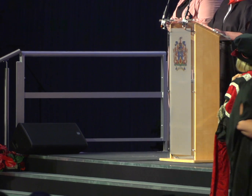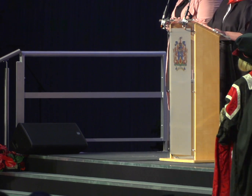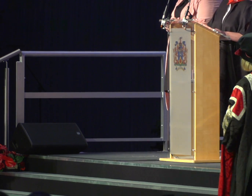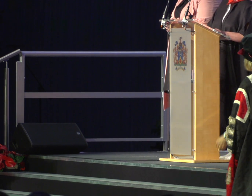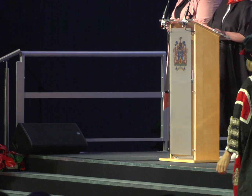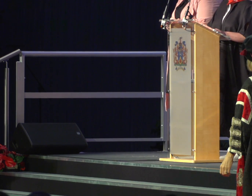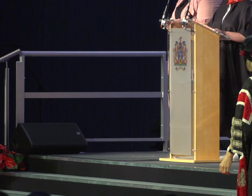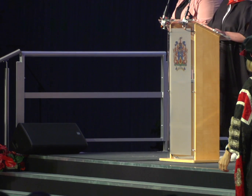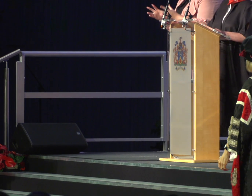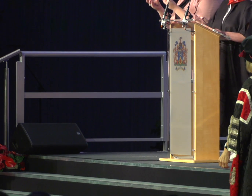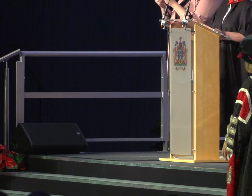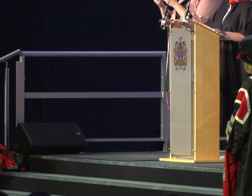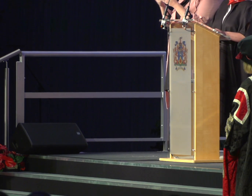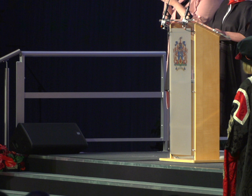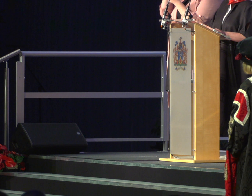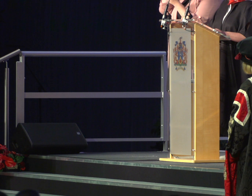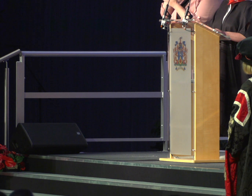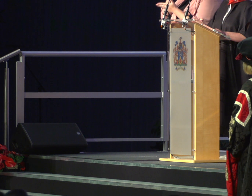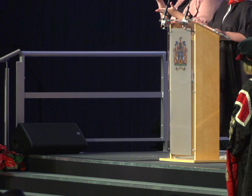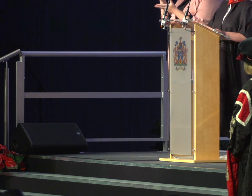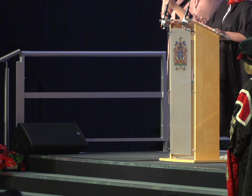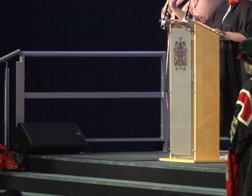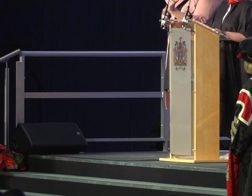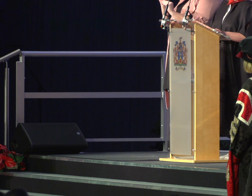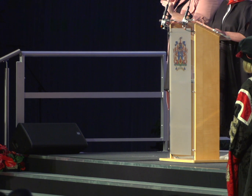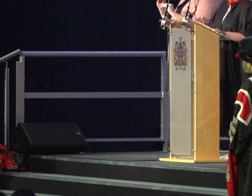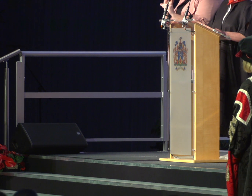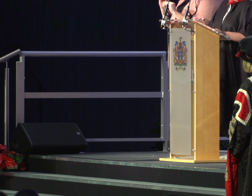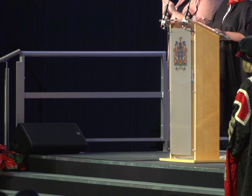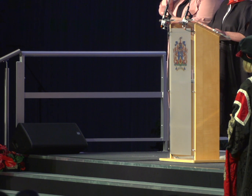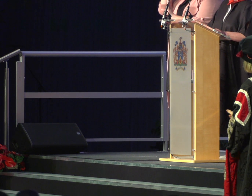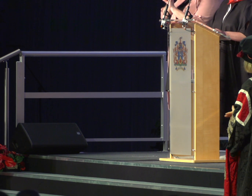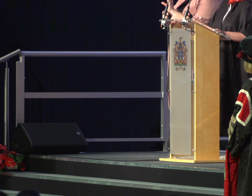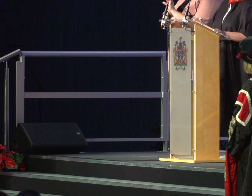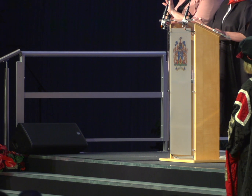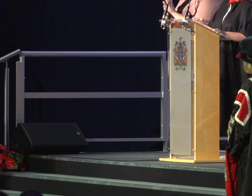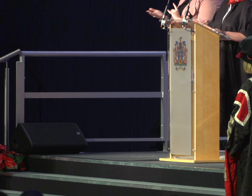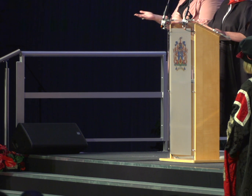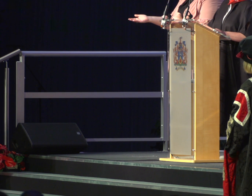Bachelor of Arts with Honours in Education and Psychology